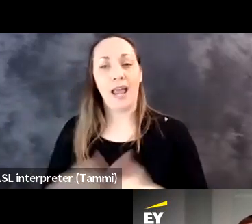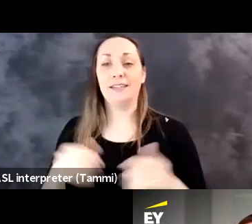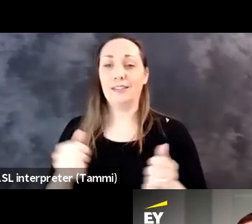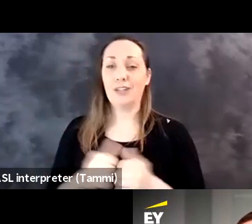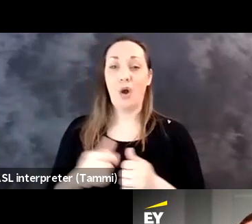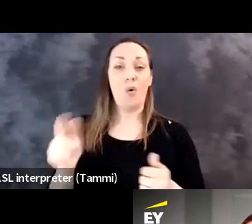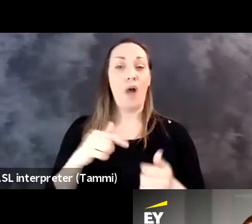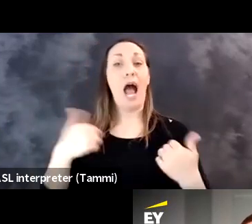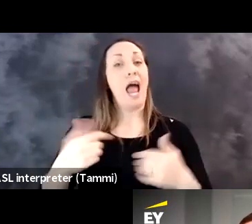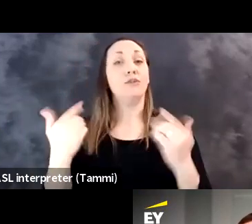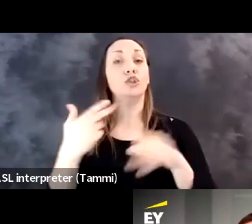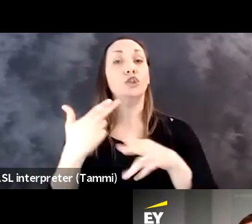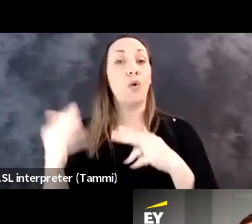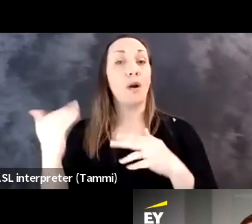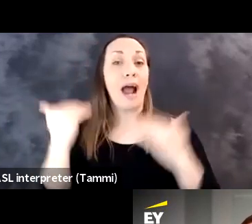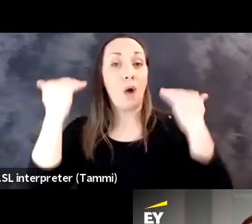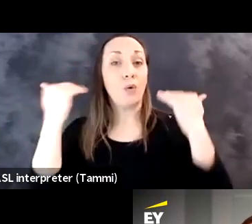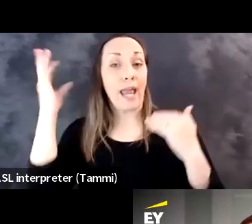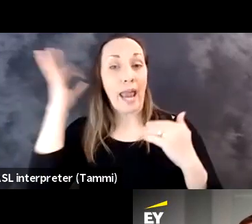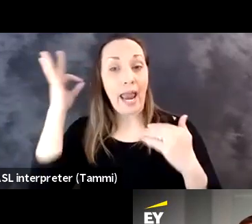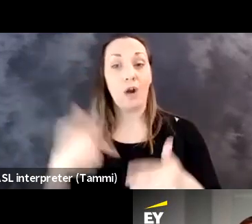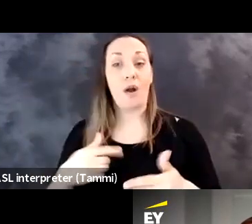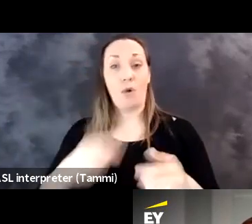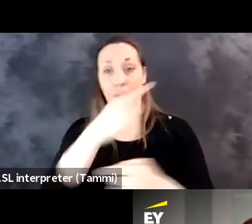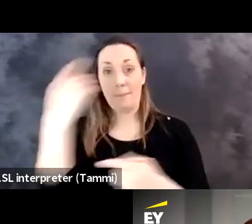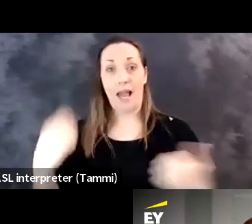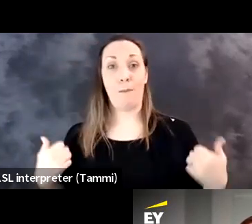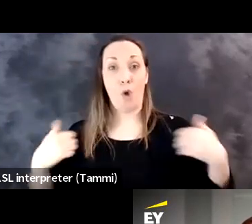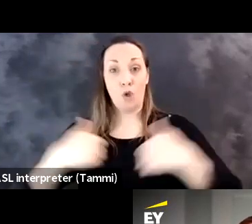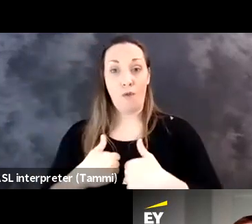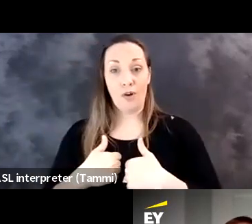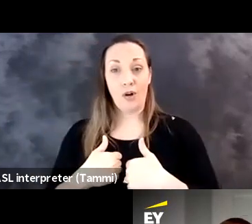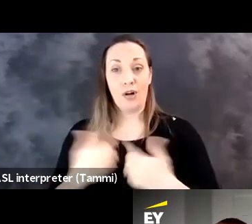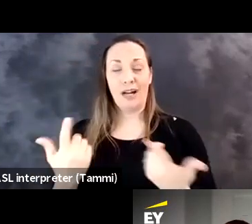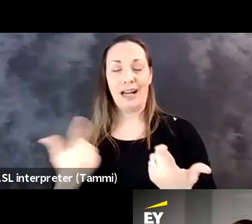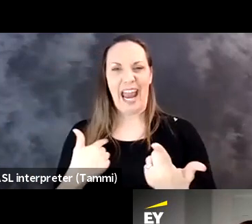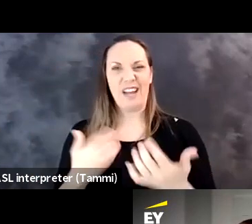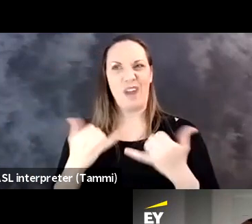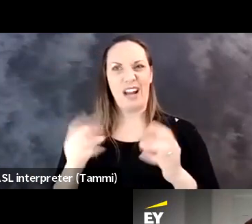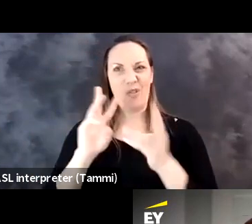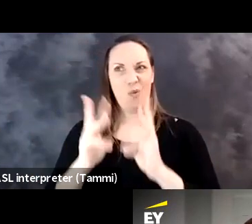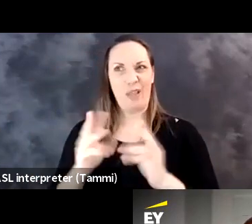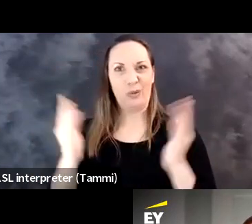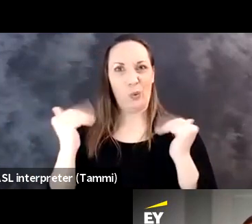Maria, and thanks for everybody's attendance today. Brief intro, Kevin Grogg, I have short brown hair, wearing a black pullover and